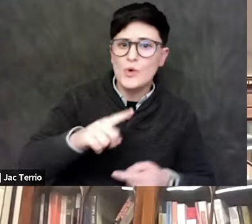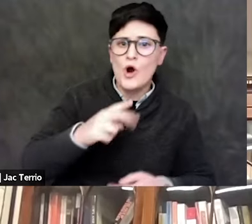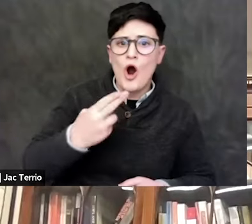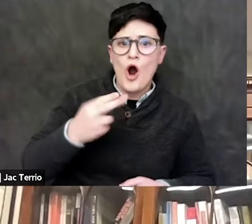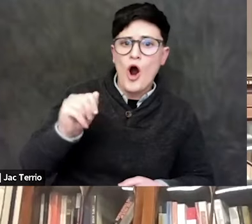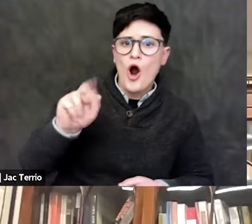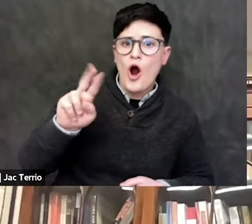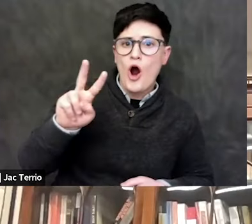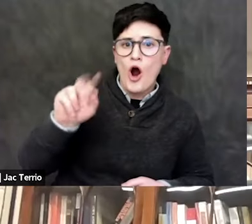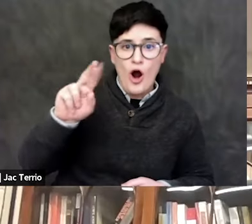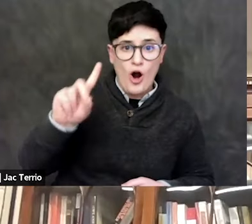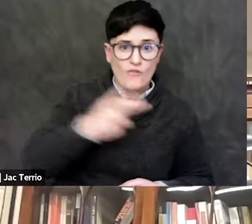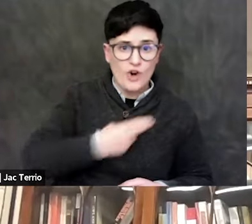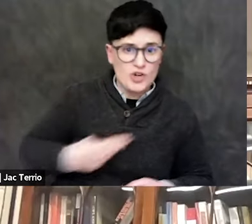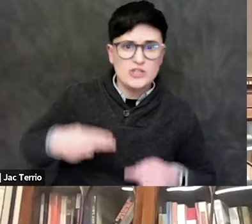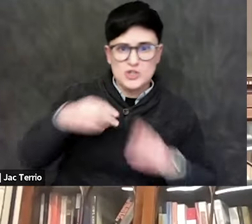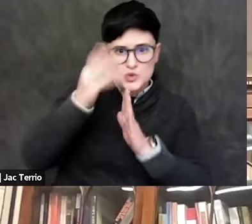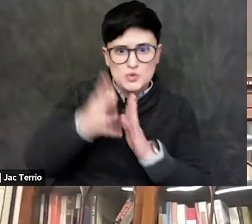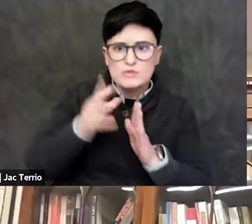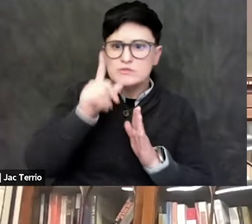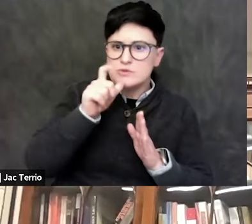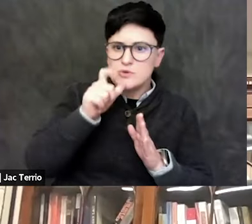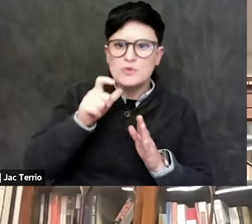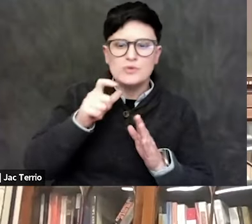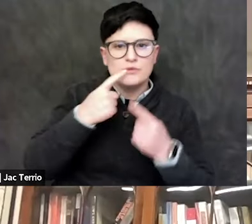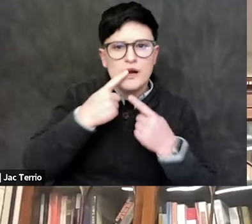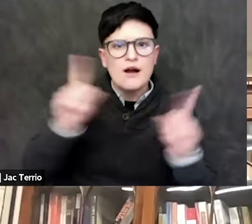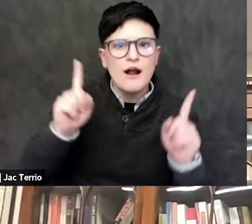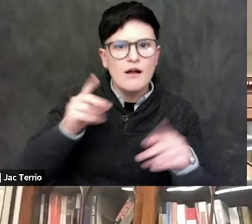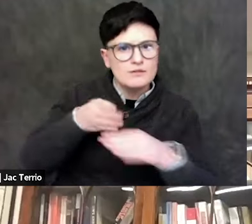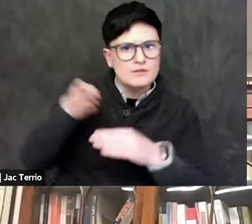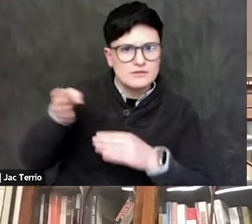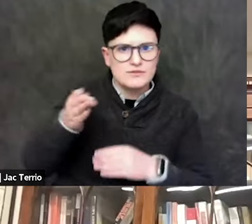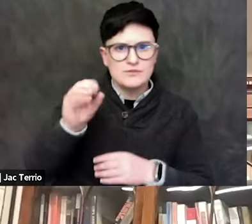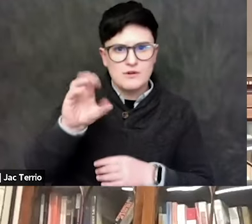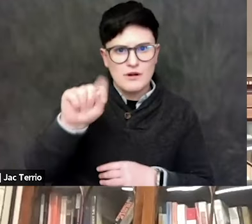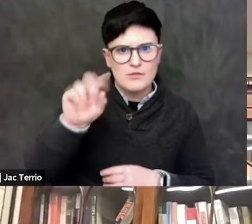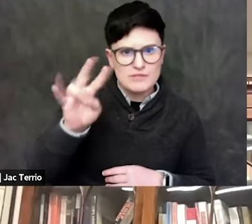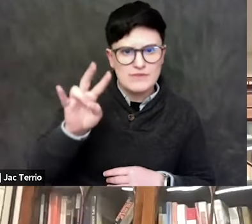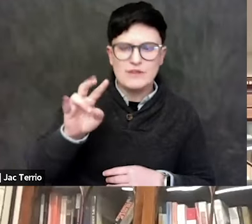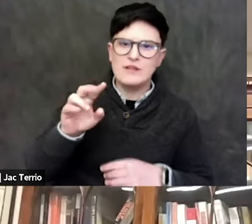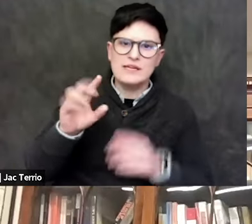pretty soon after October 7th with a statement blaming Israel for the attacks.